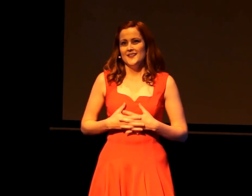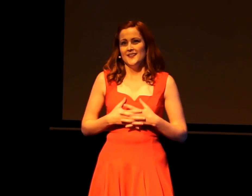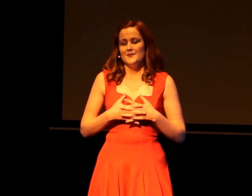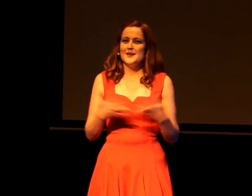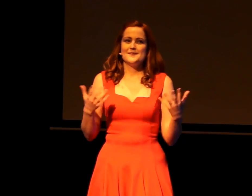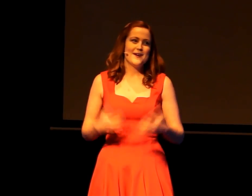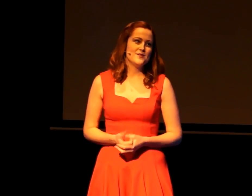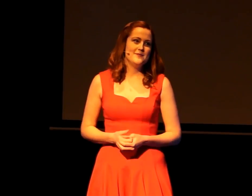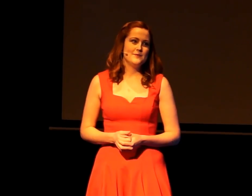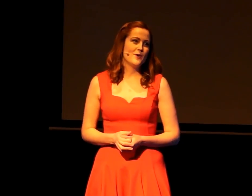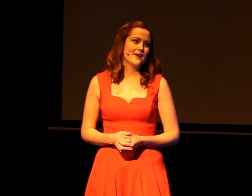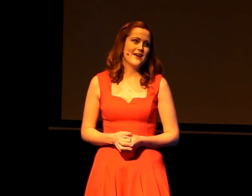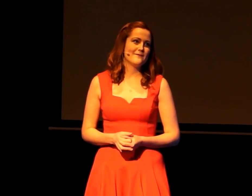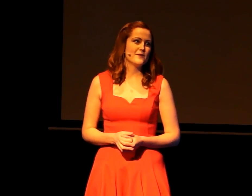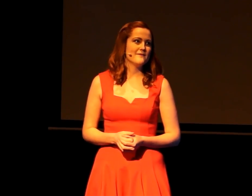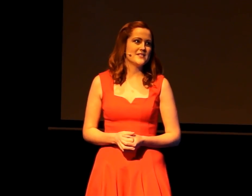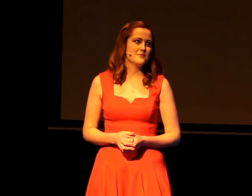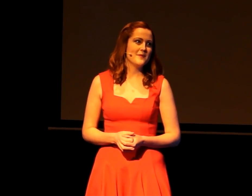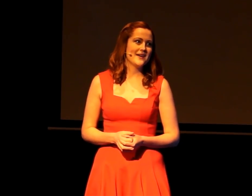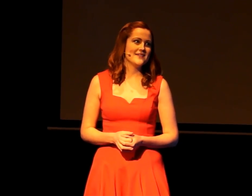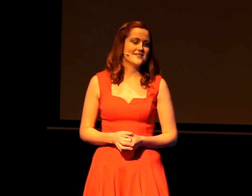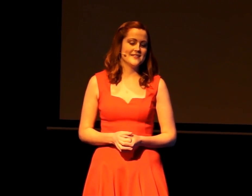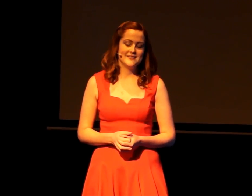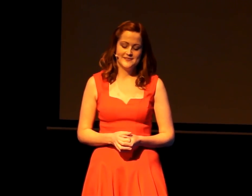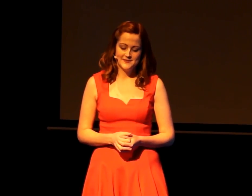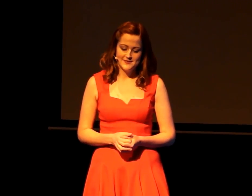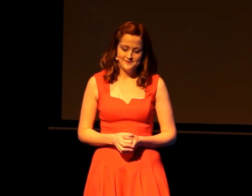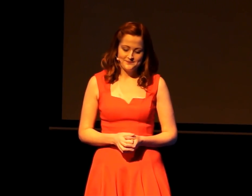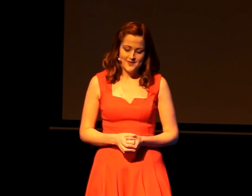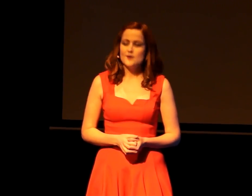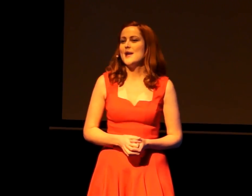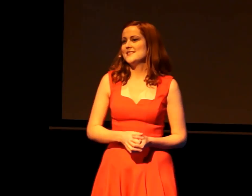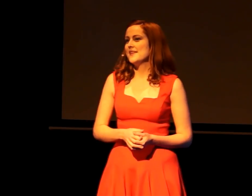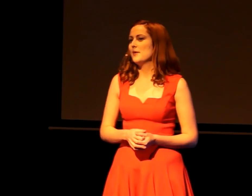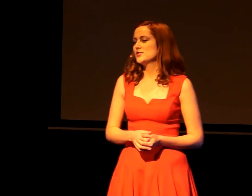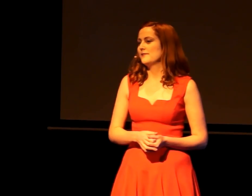Because... well, he's far too busy walking around fruit and vegetable markets erasing the apostrophes from